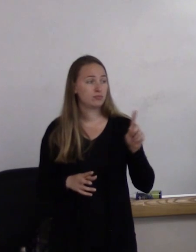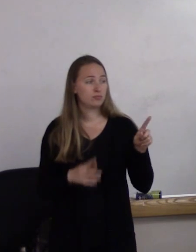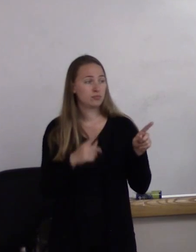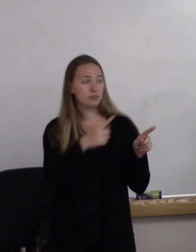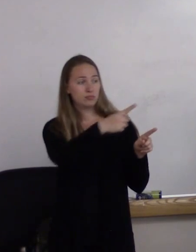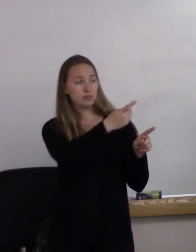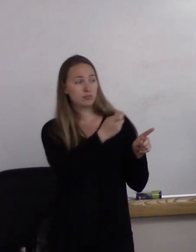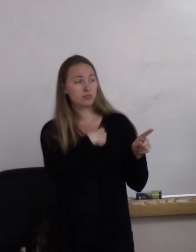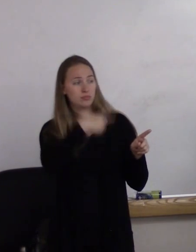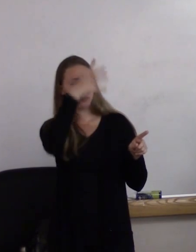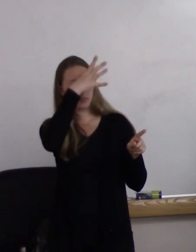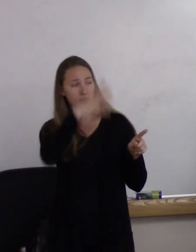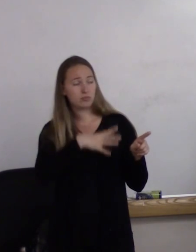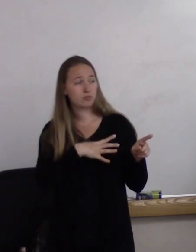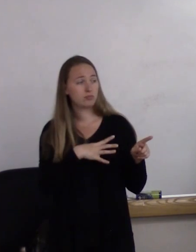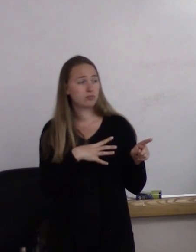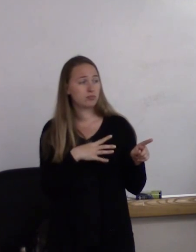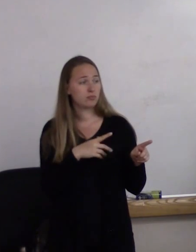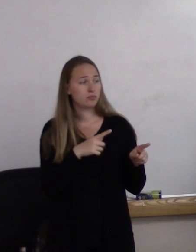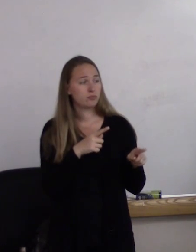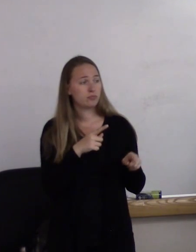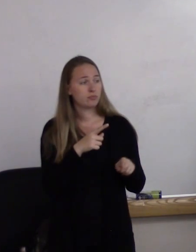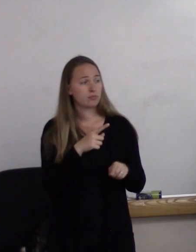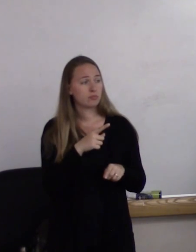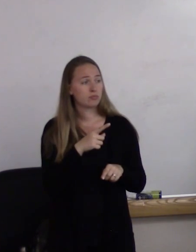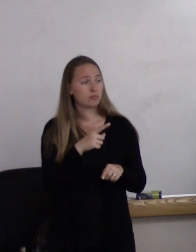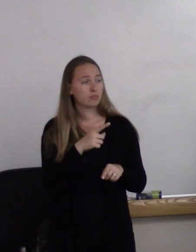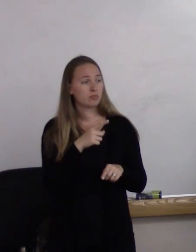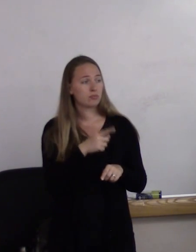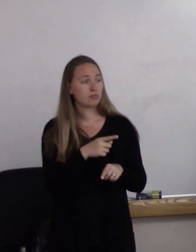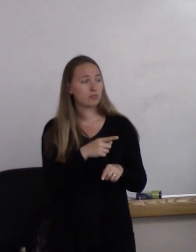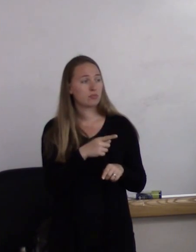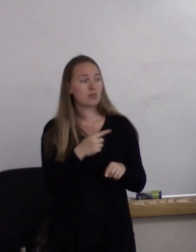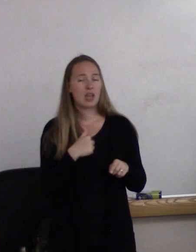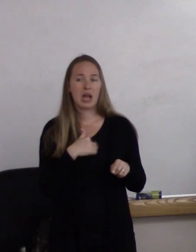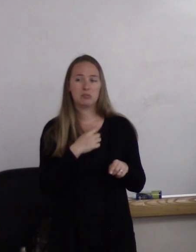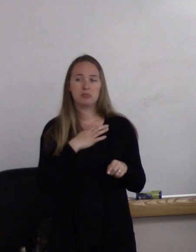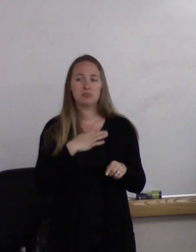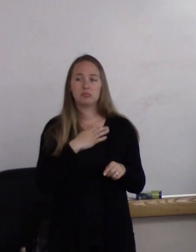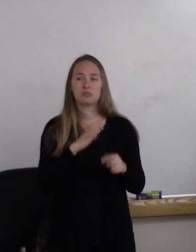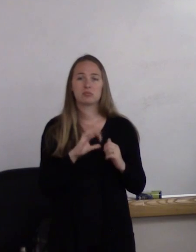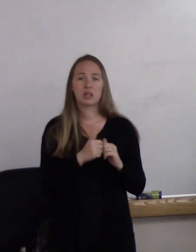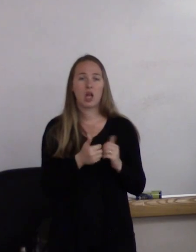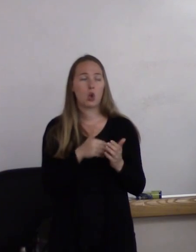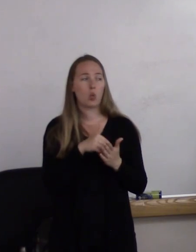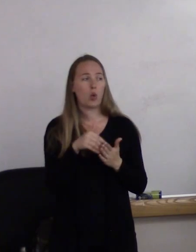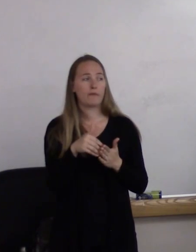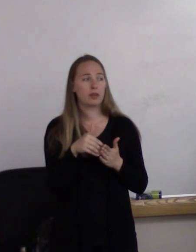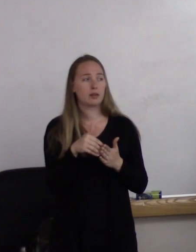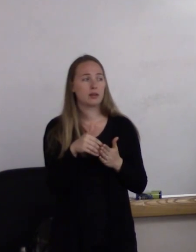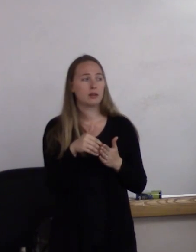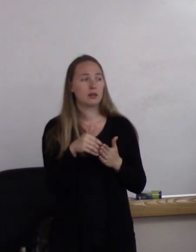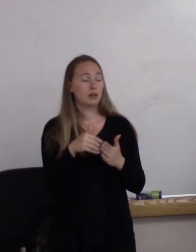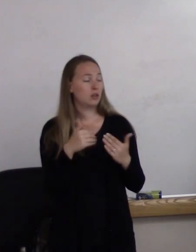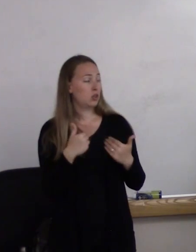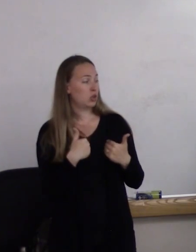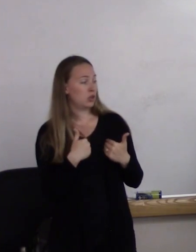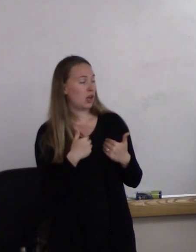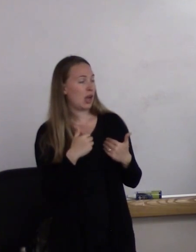(man) I'm just wondering about the occurrence of this. How often? Do you have some statistics? Sure. Yep.